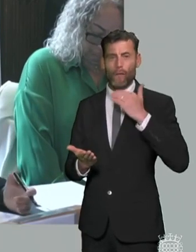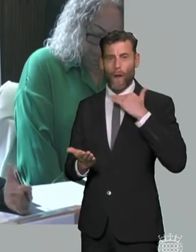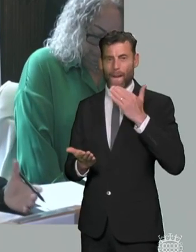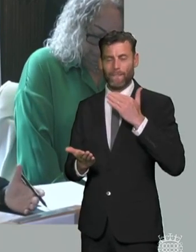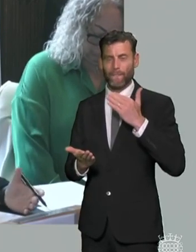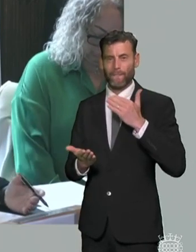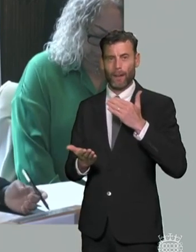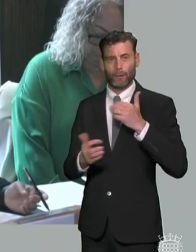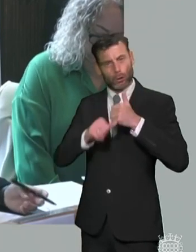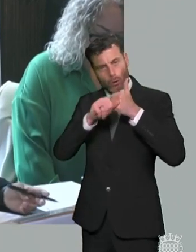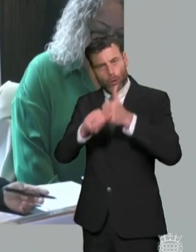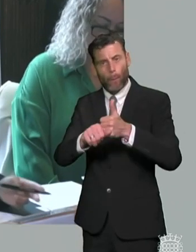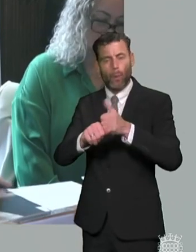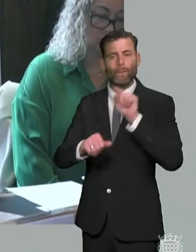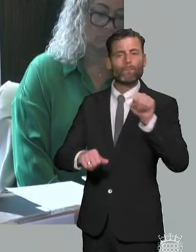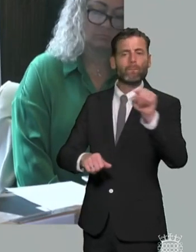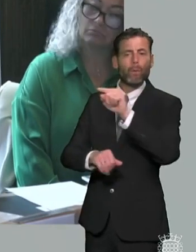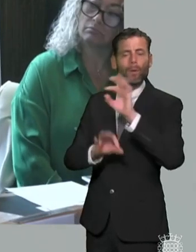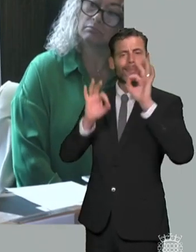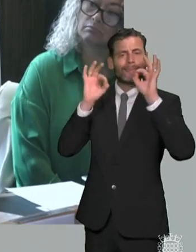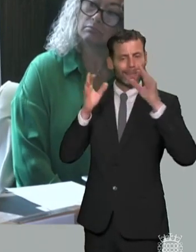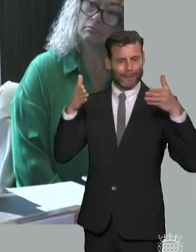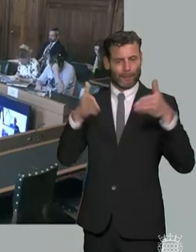and invest in that workforce so i just want to get a sense of your thoughts on that